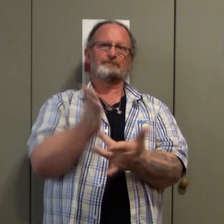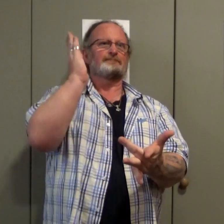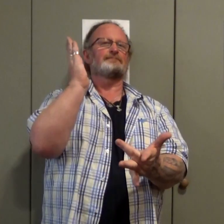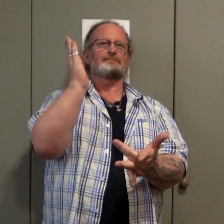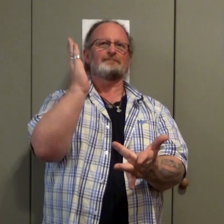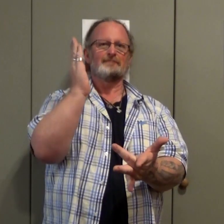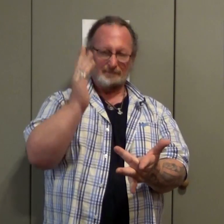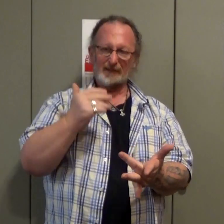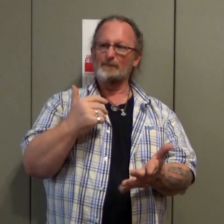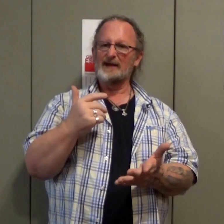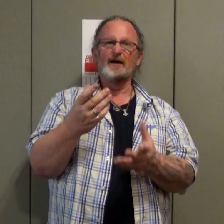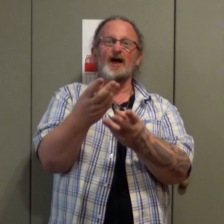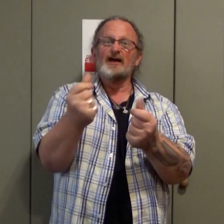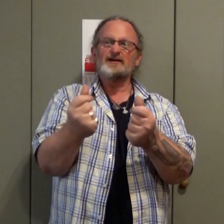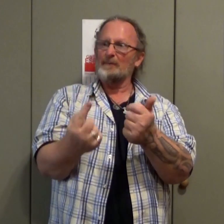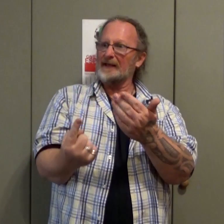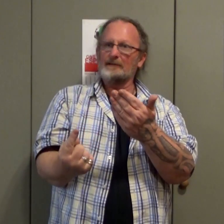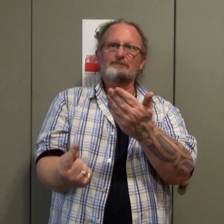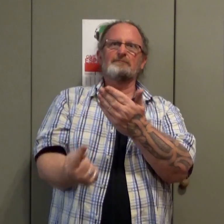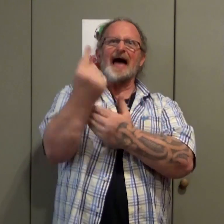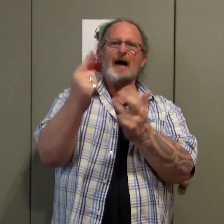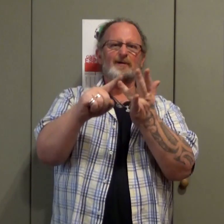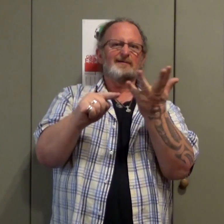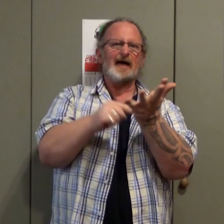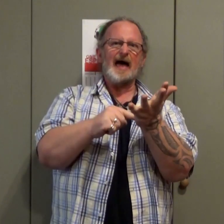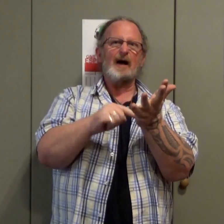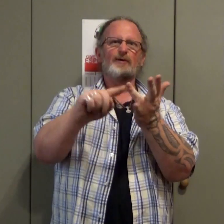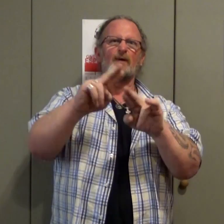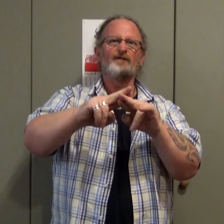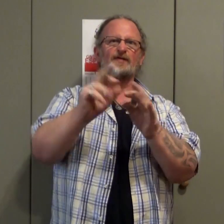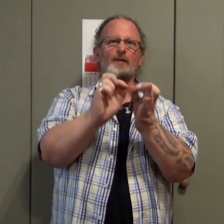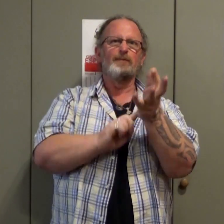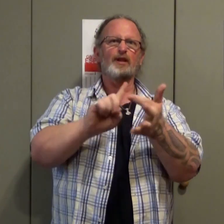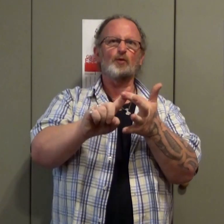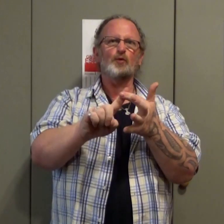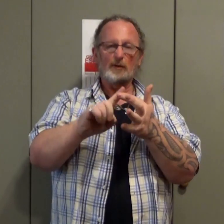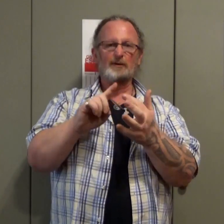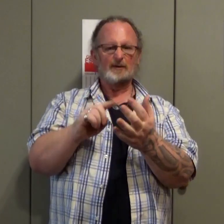This sign means, that something random occurred, suddenly something occurred.